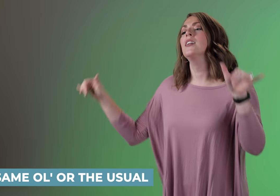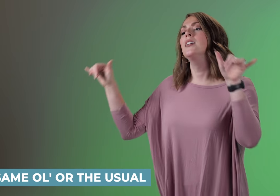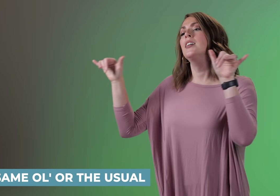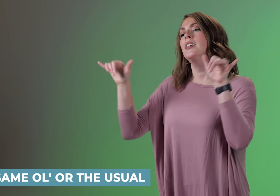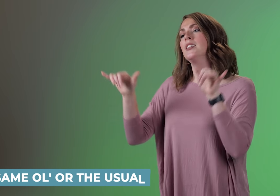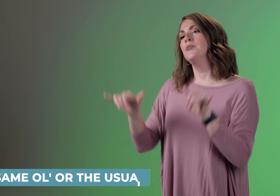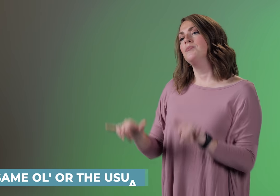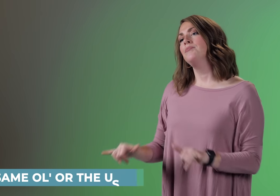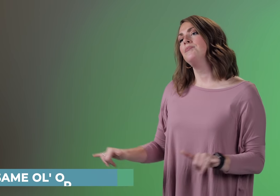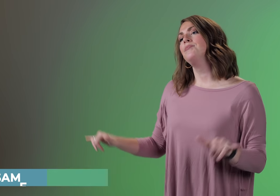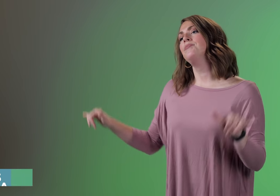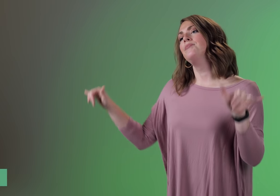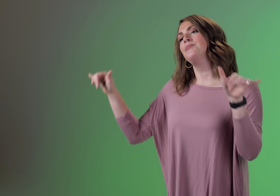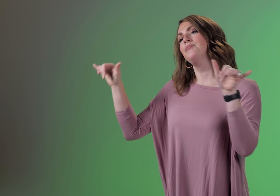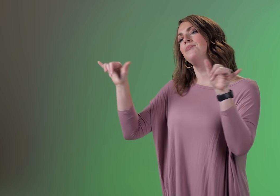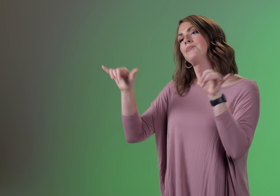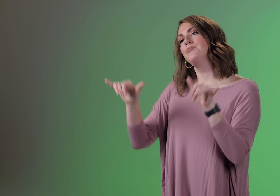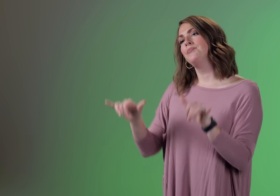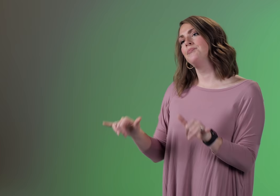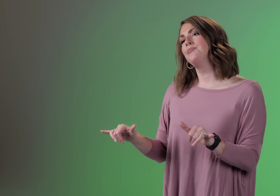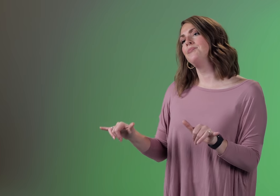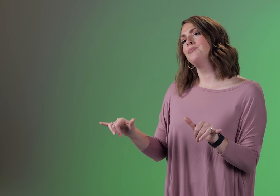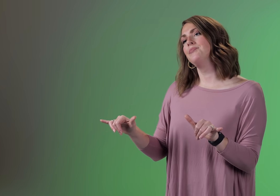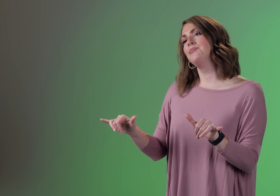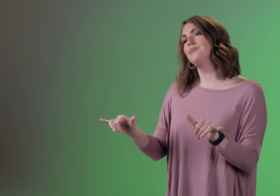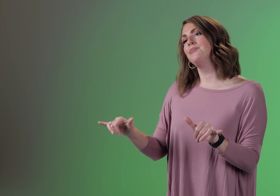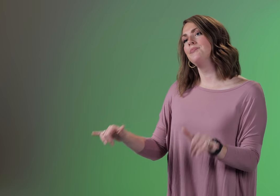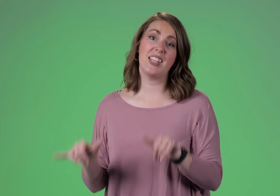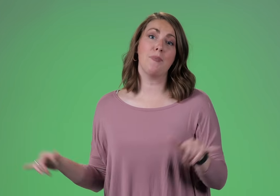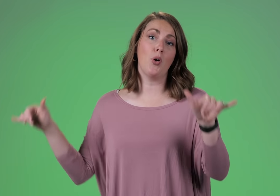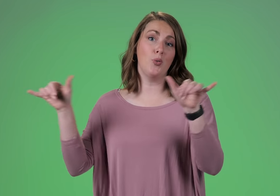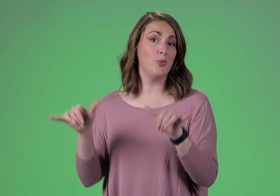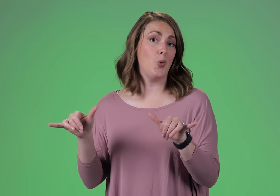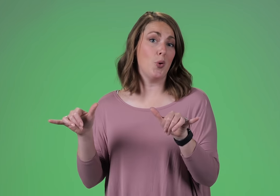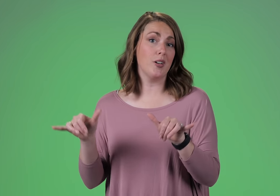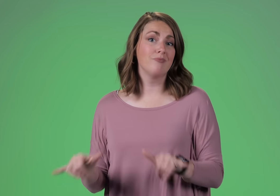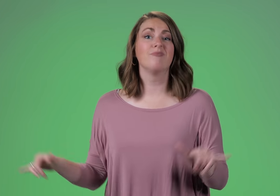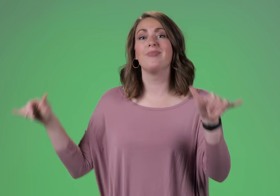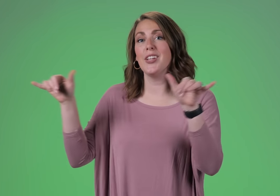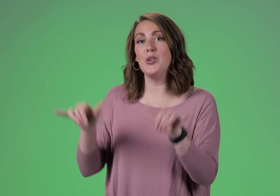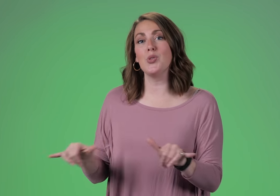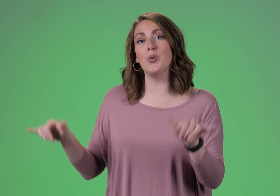You got "Y" hand shapes going in circles. SAME OLD or USUAL